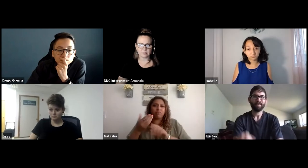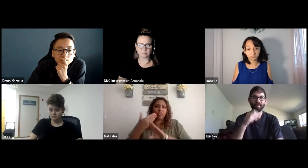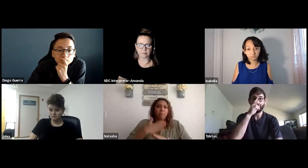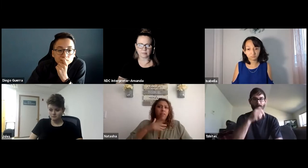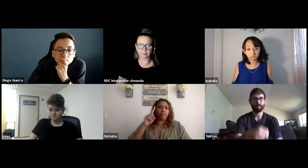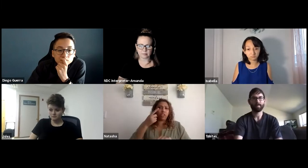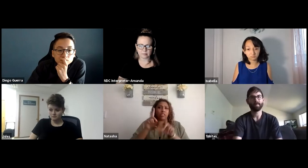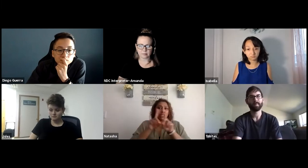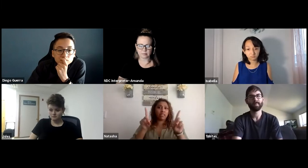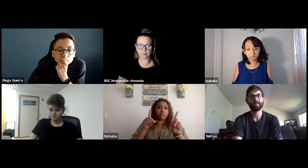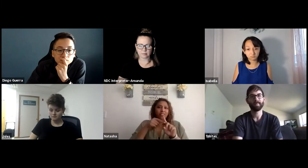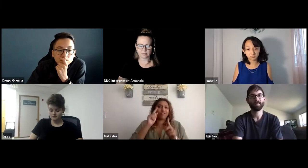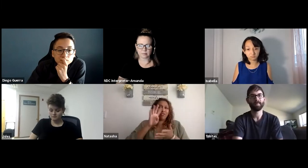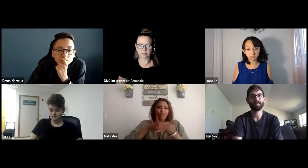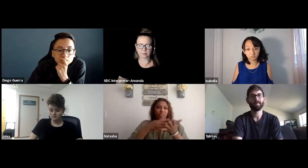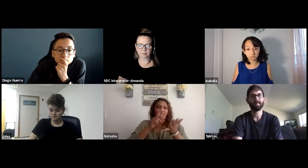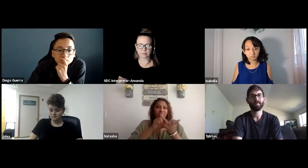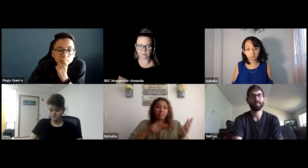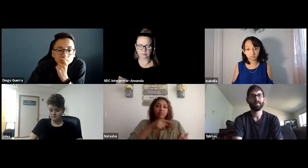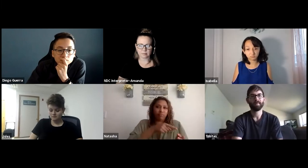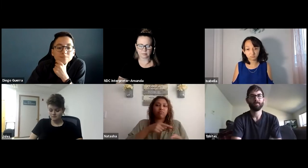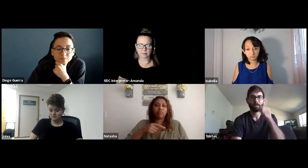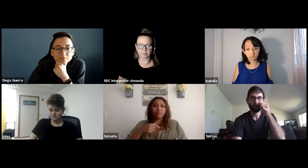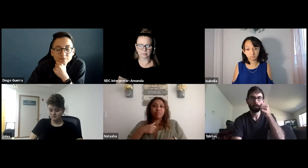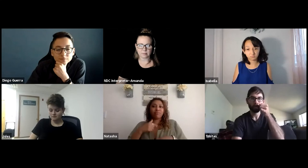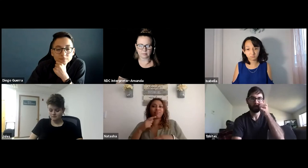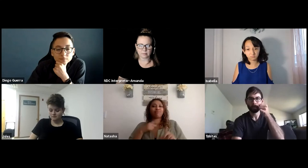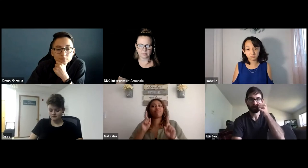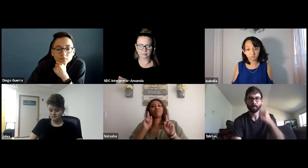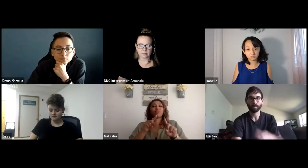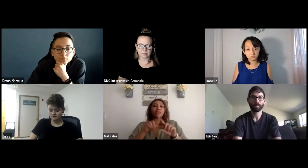Right, right before the pandemic for my first degree, graphic design,